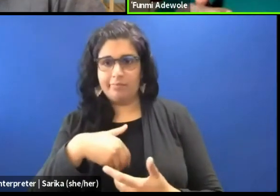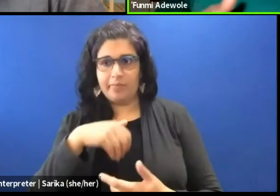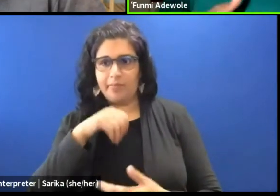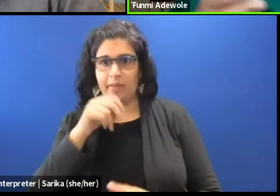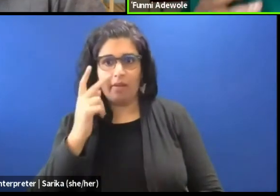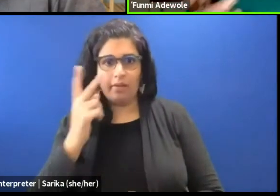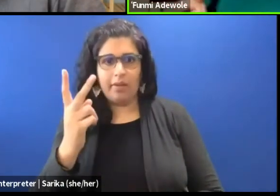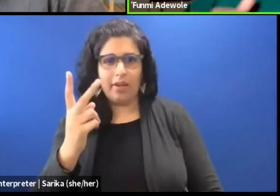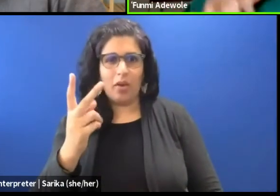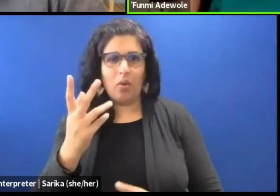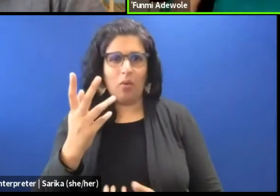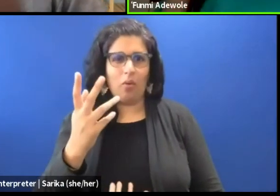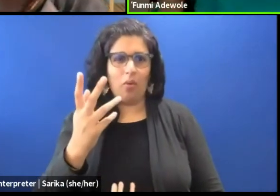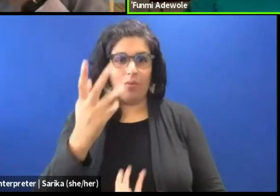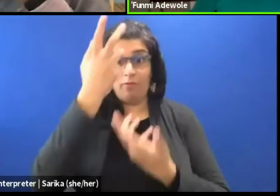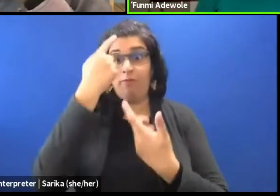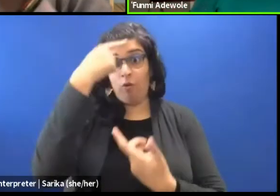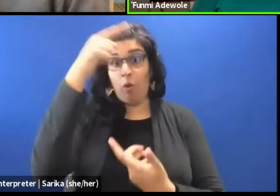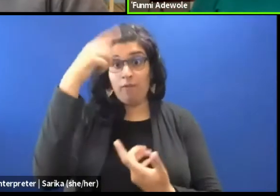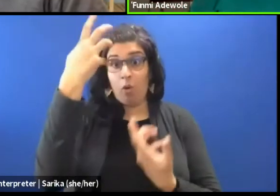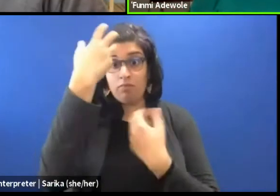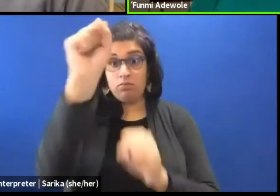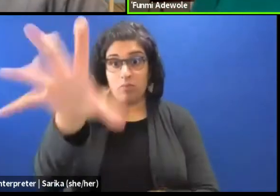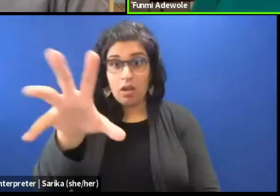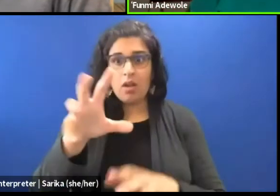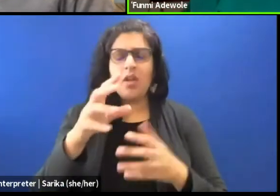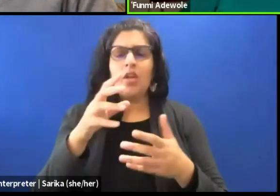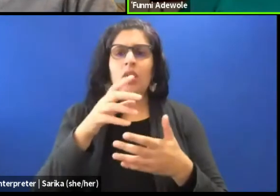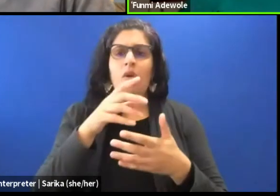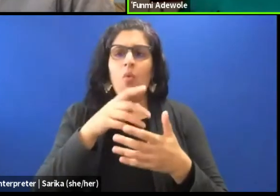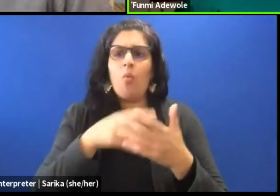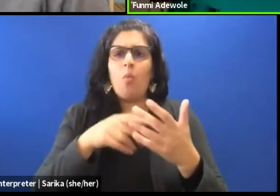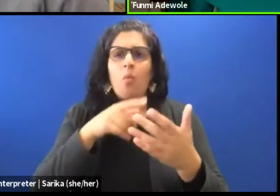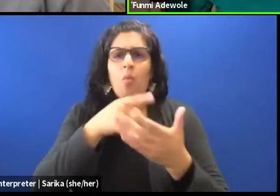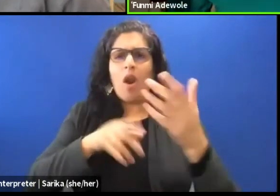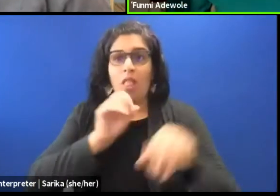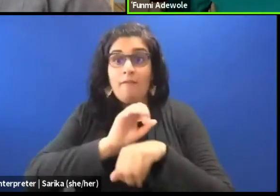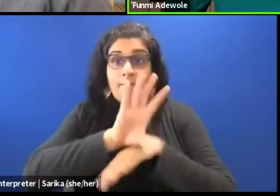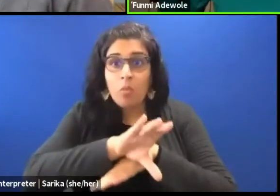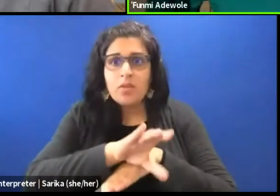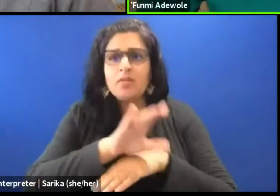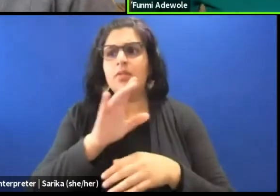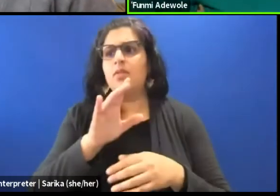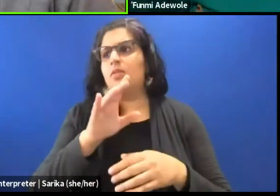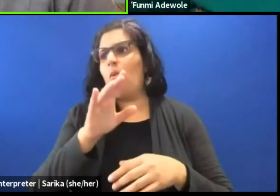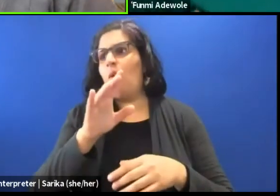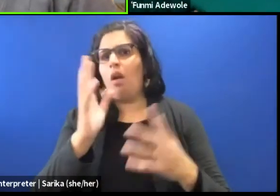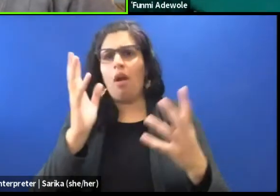What are the forces or dynamics, yeah are there? Yeah interesting.